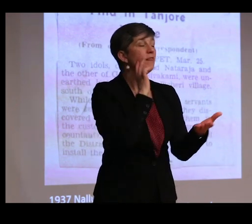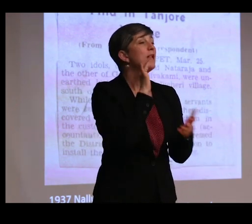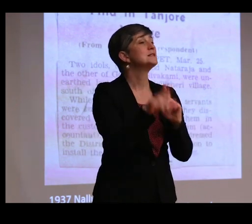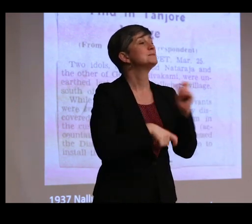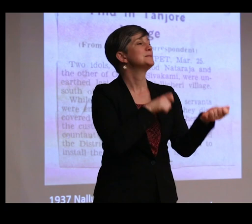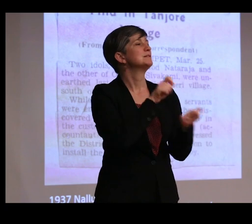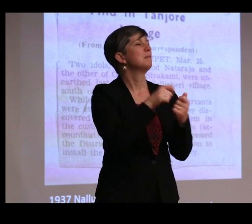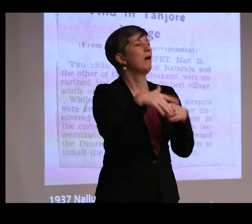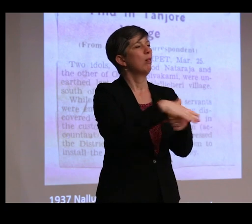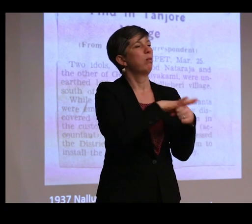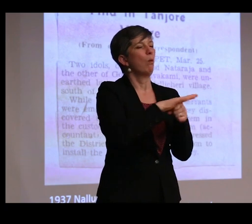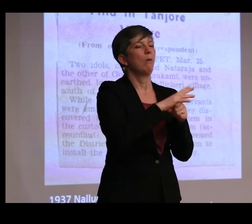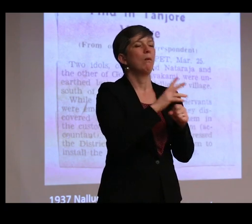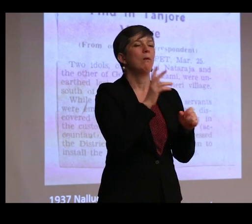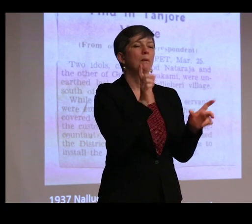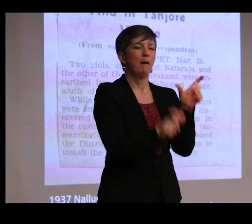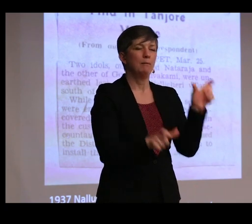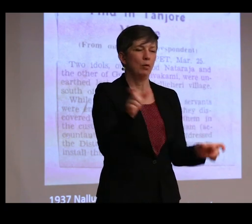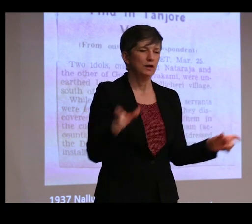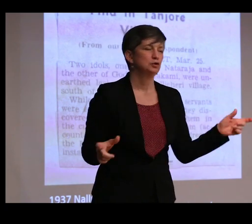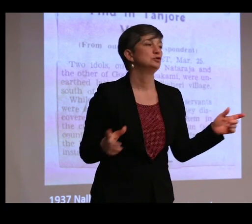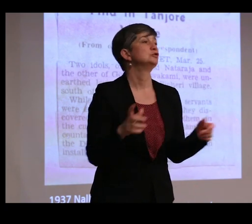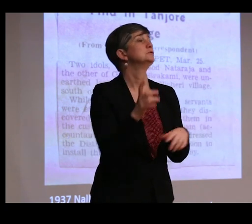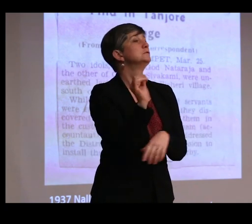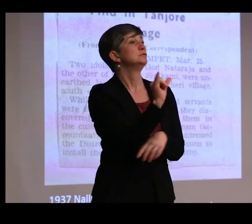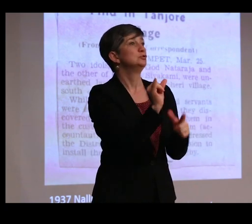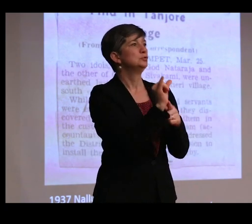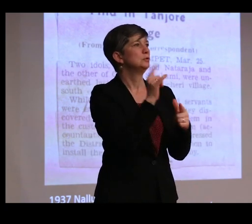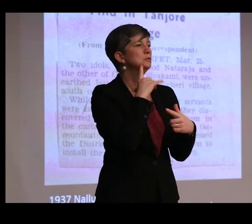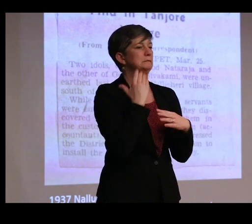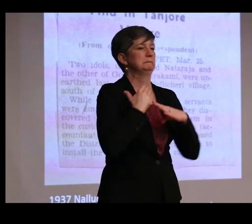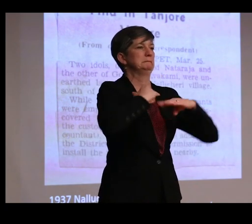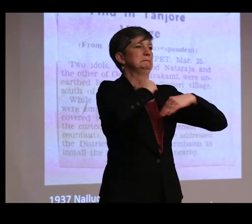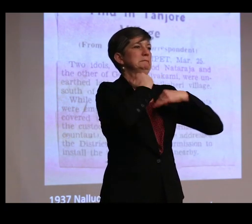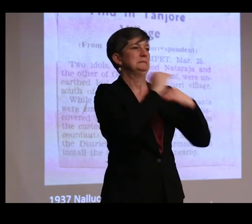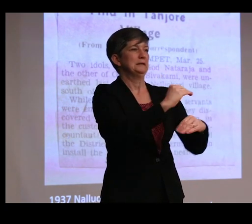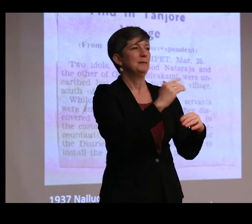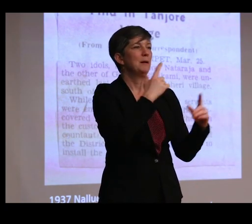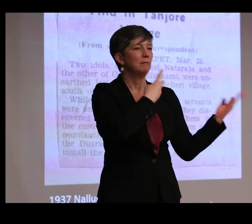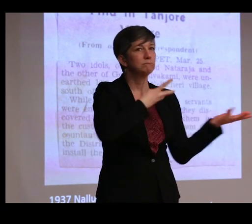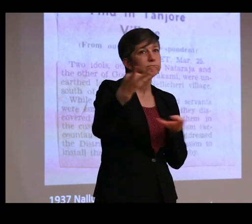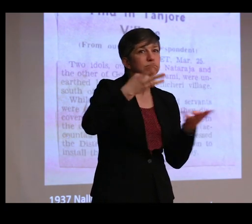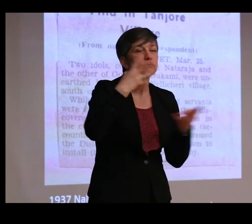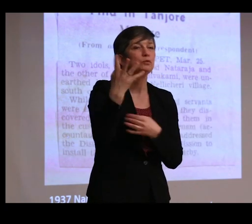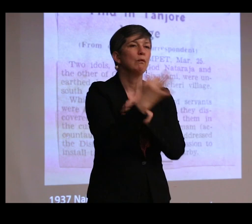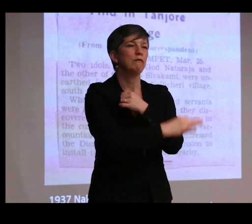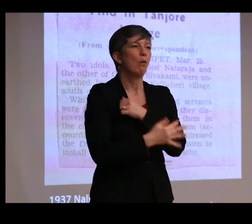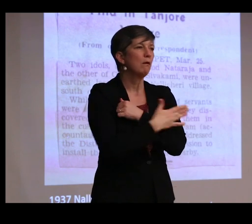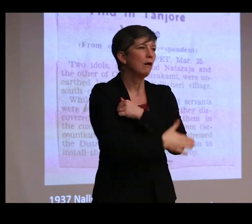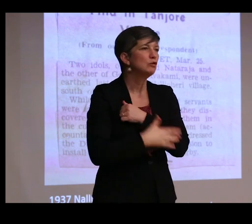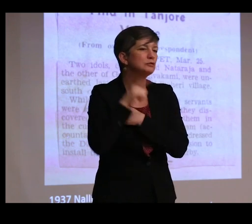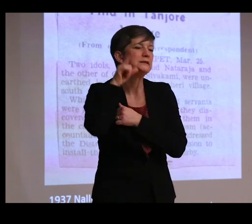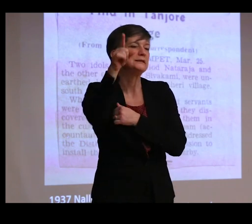by local populations. It also was meant to staunch the flow of antiquities to foreign markets, which was happening more and more.